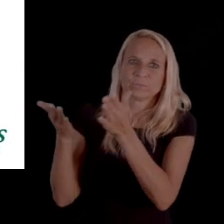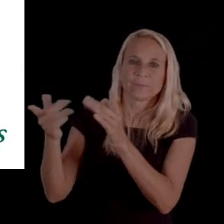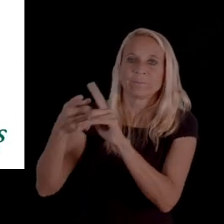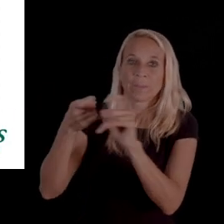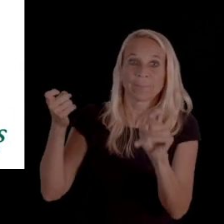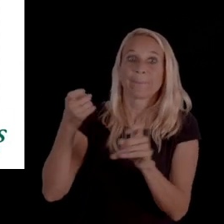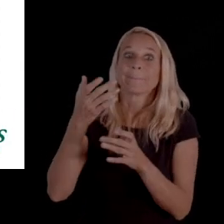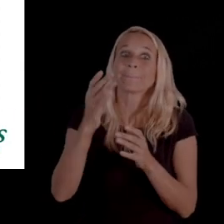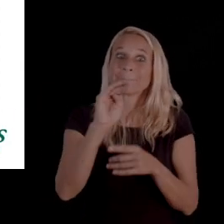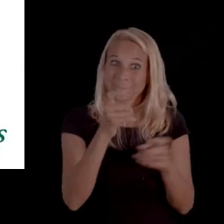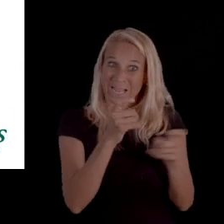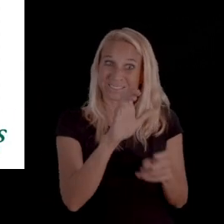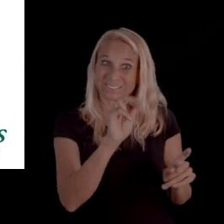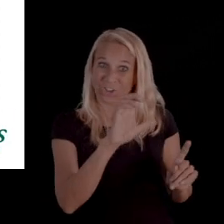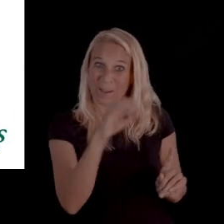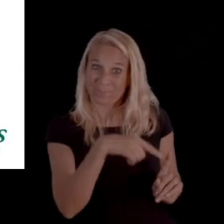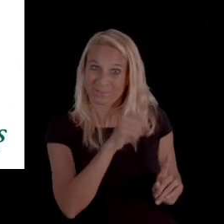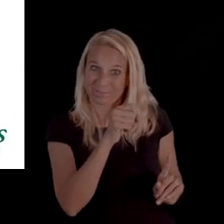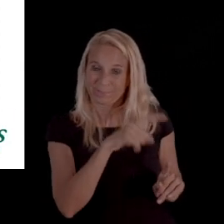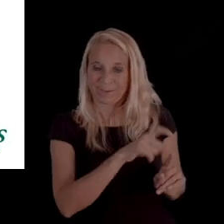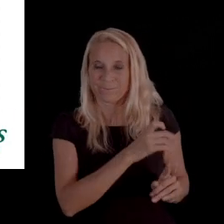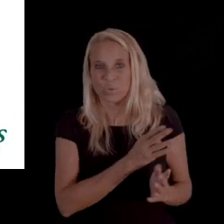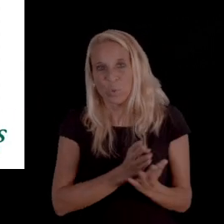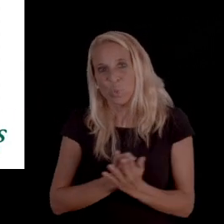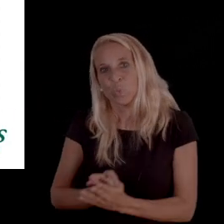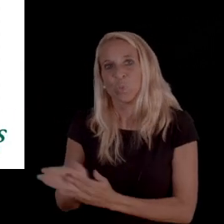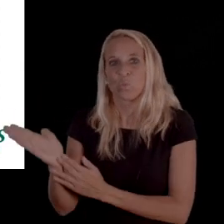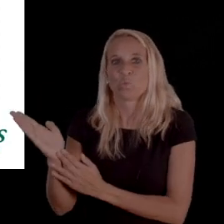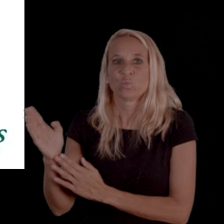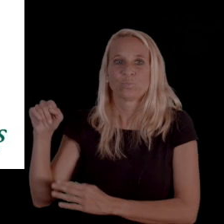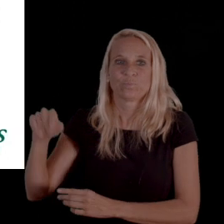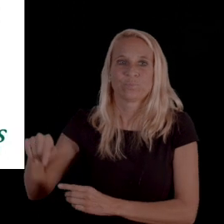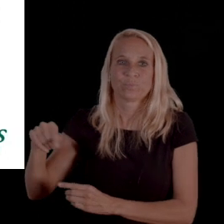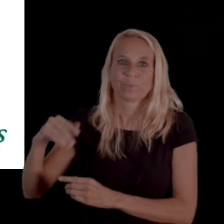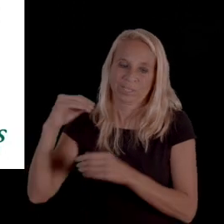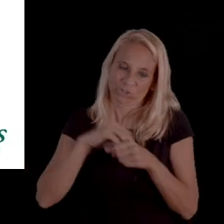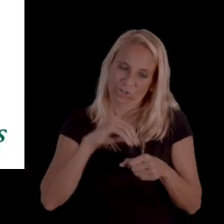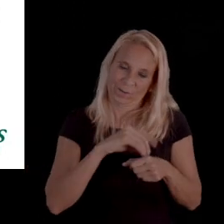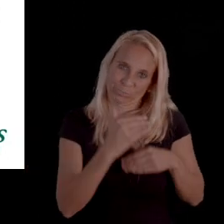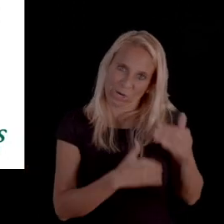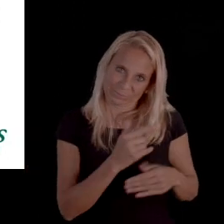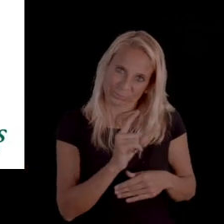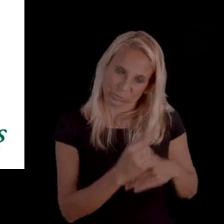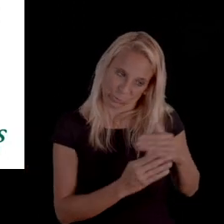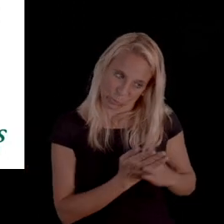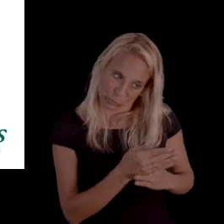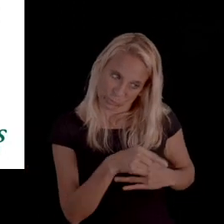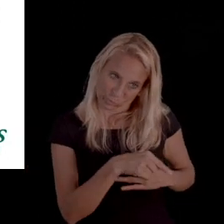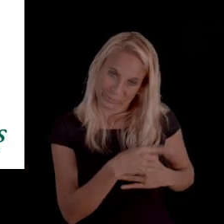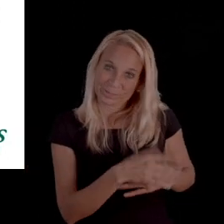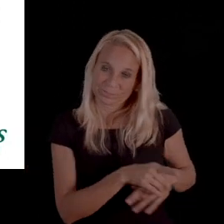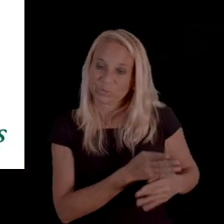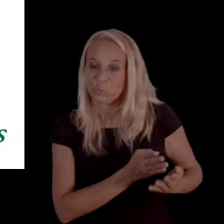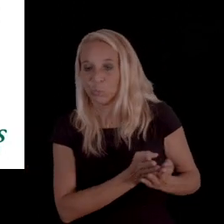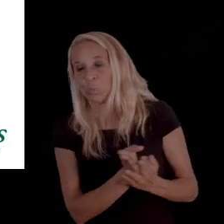that comes from the managed care company, you do have to go through the internal appeals process first.